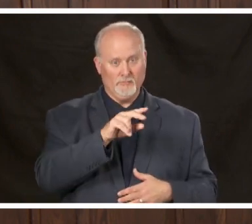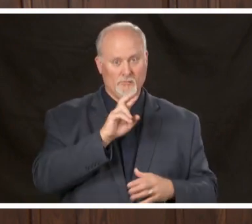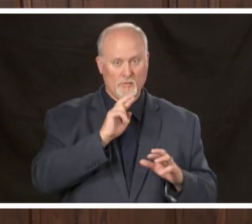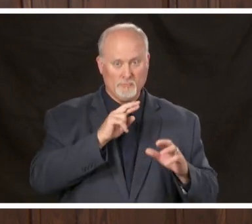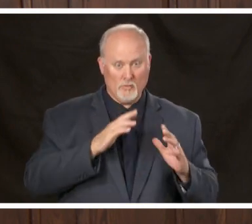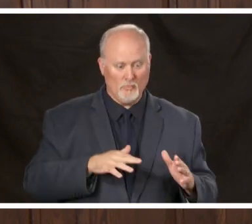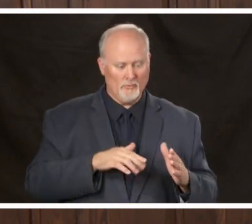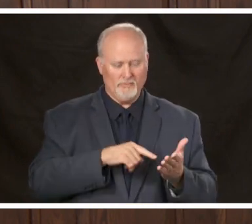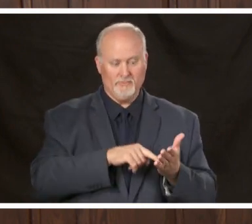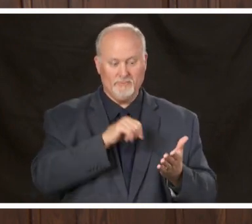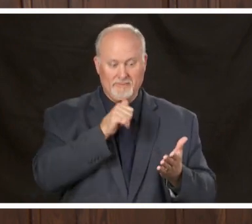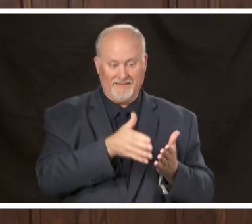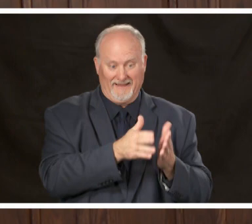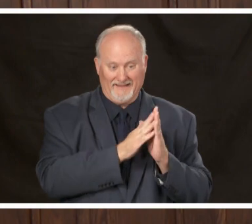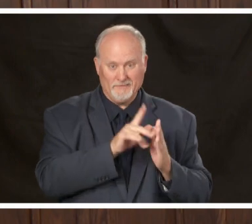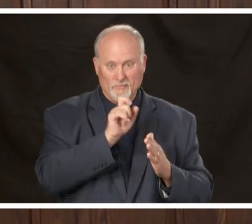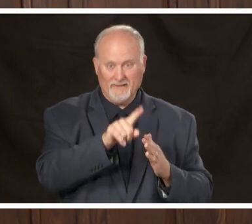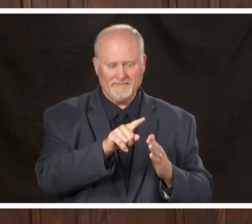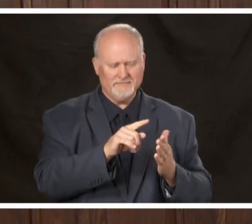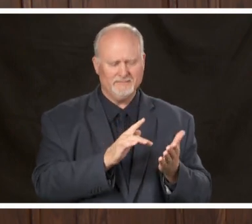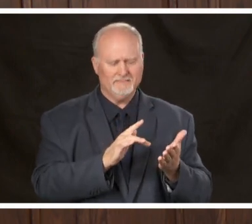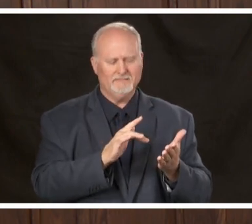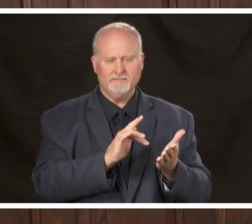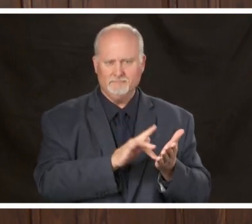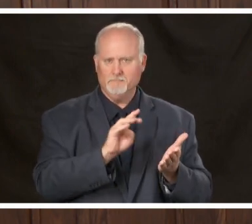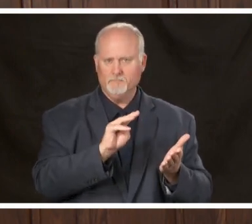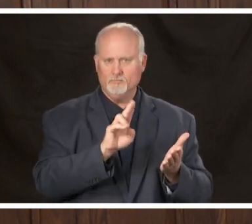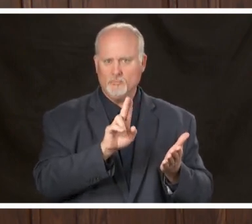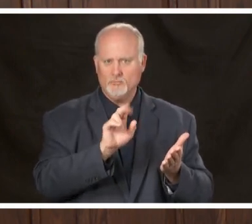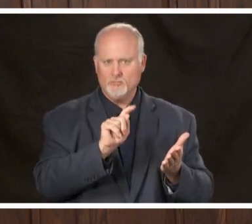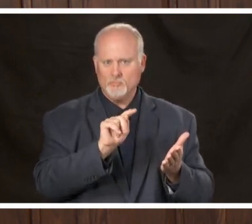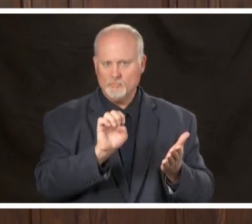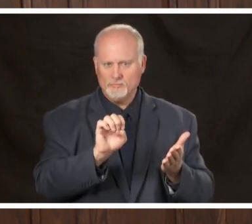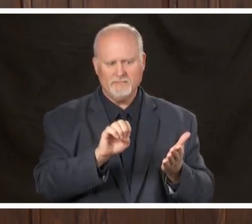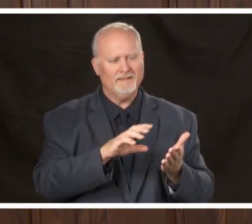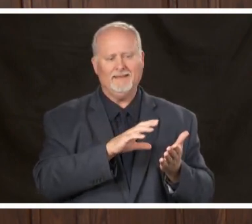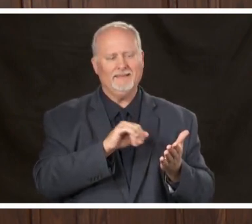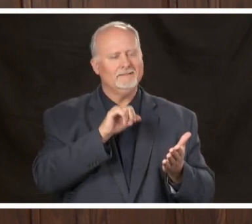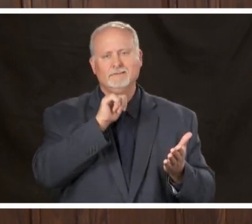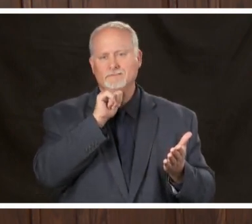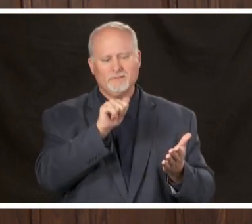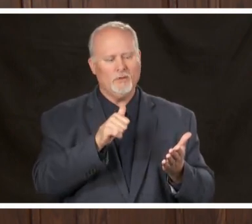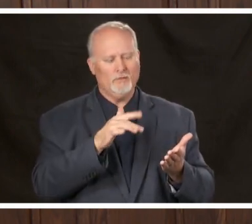question and do not place the call on hold thank you very much